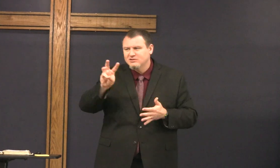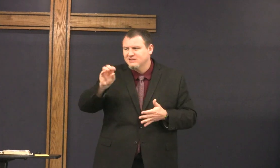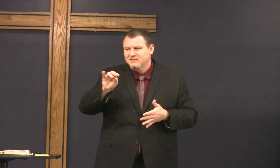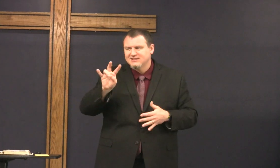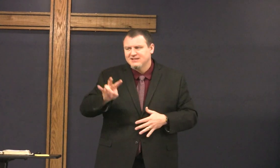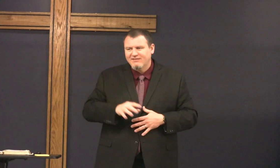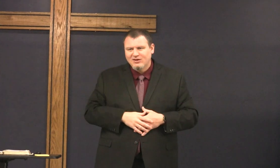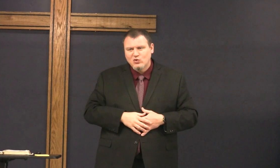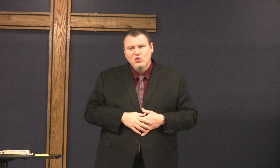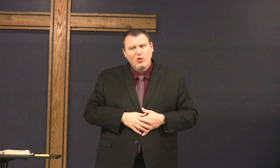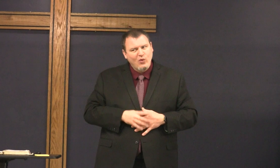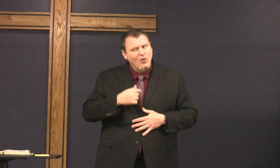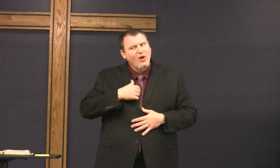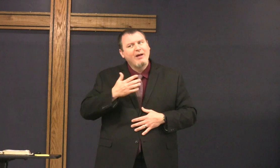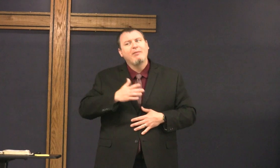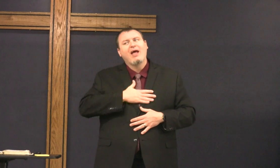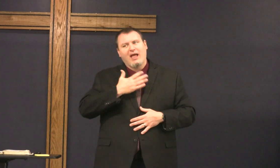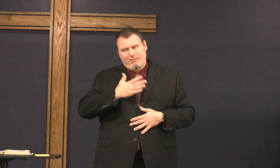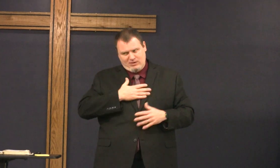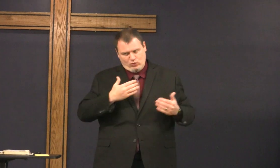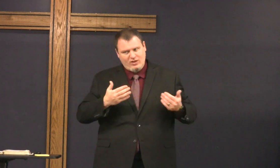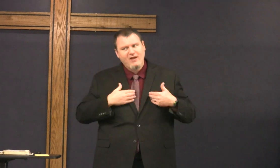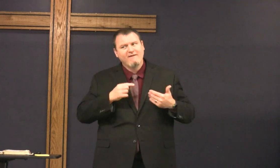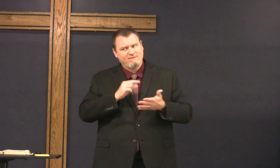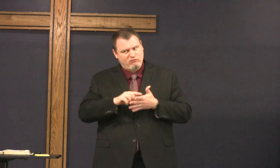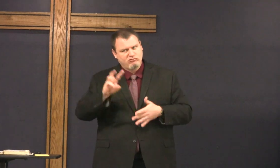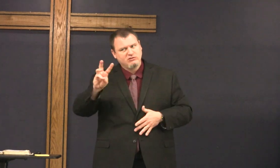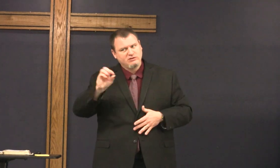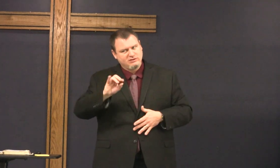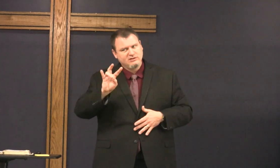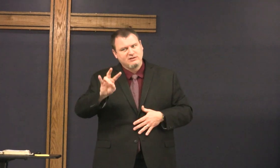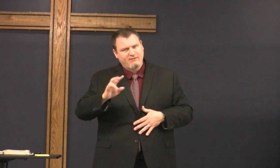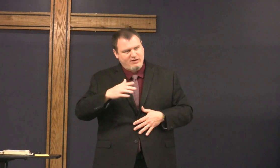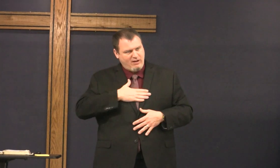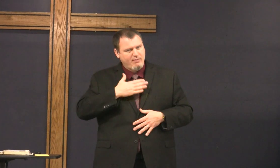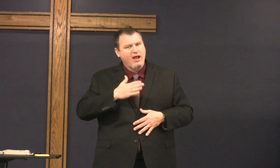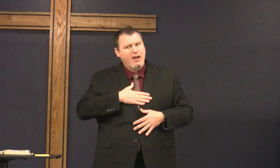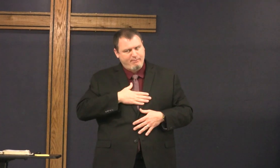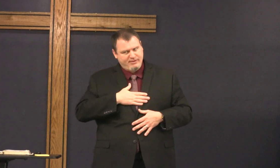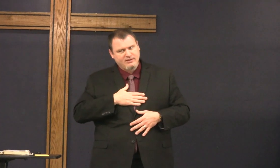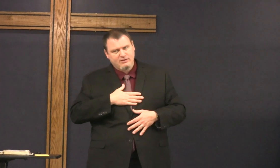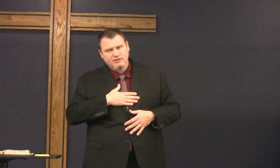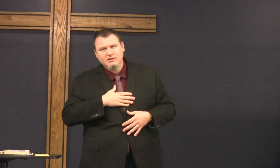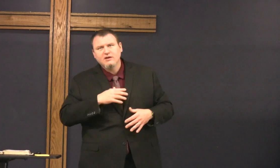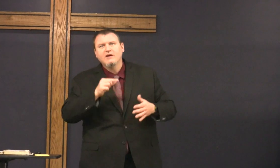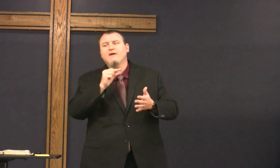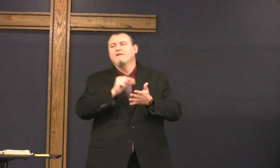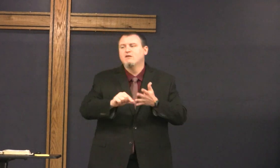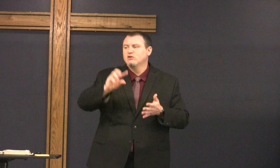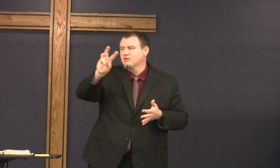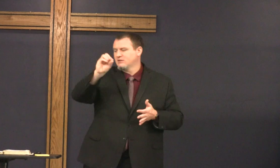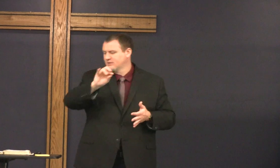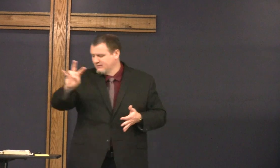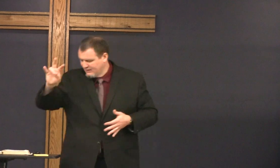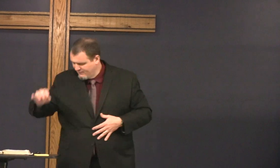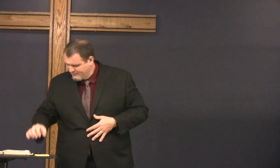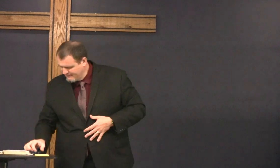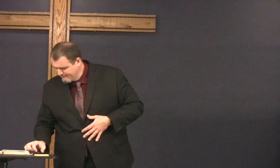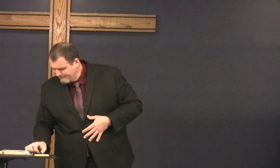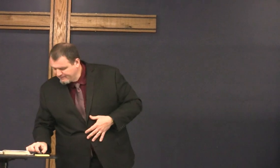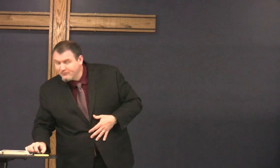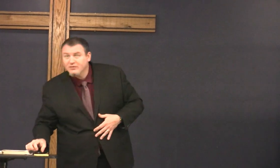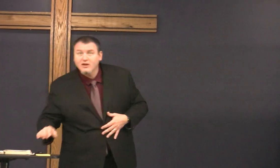then they don't then you don't have versus six and seven so I'm happy we do verse six and seven